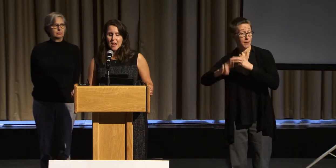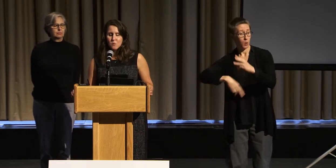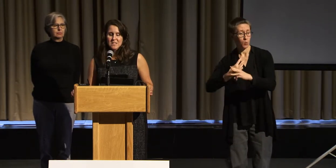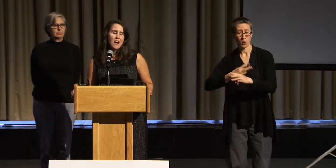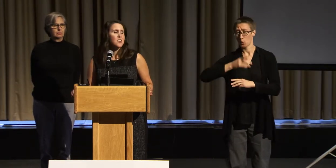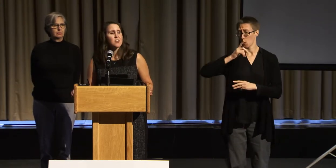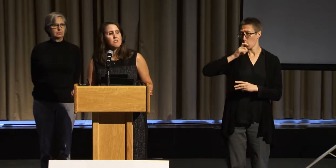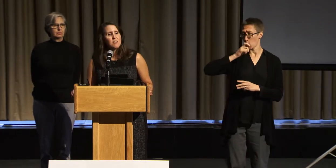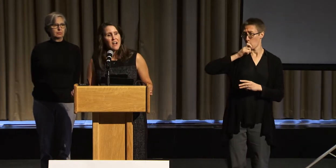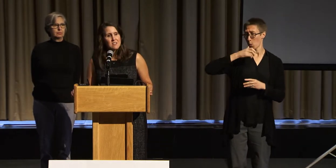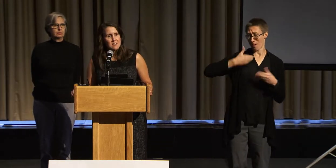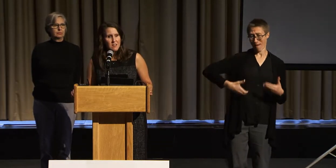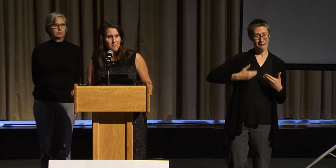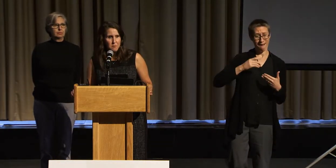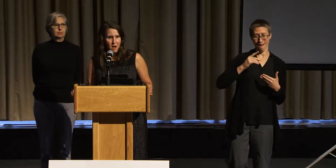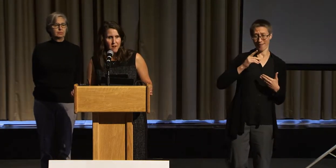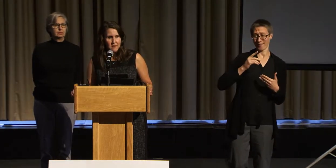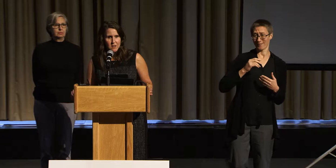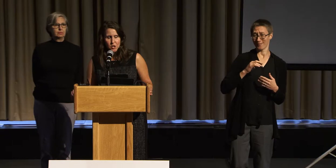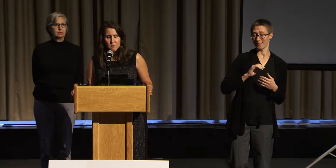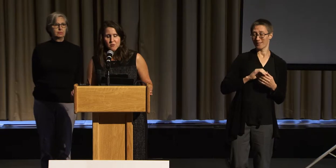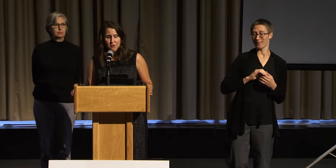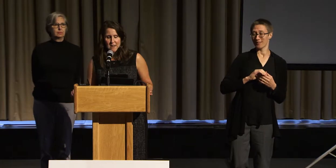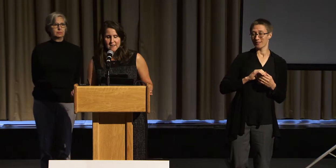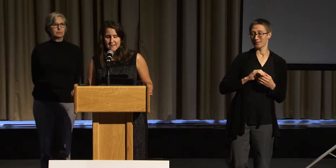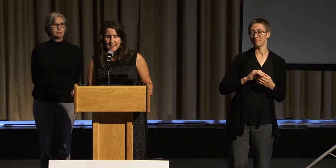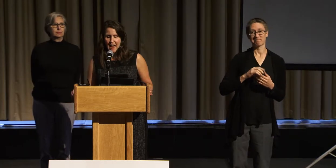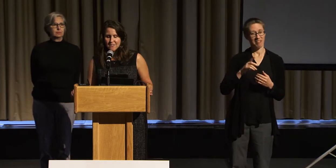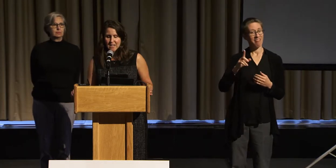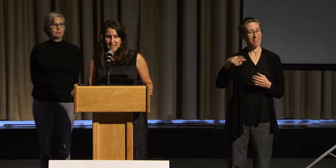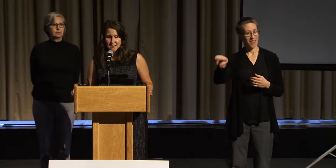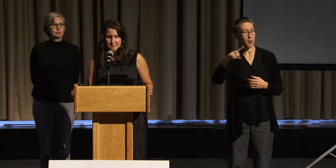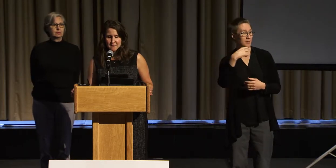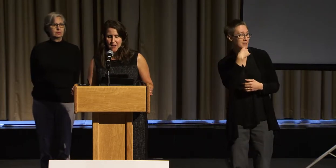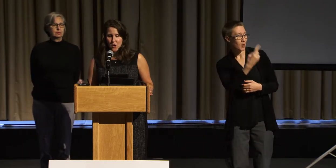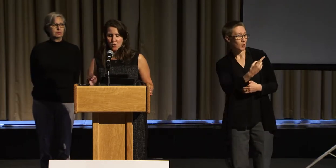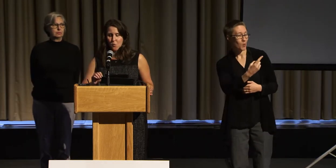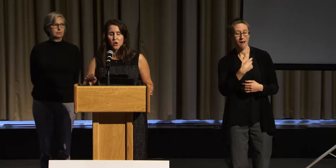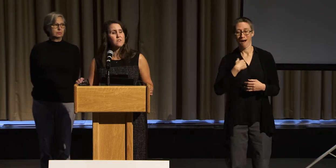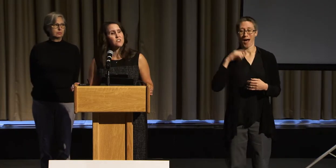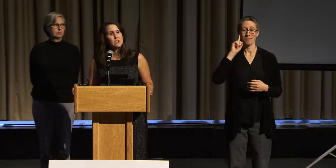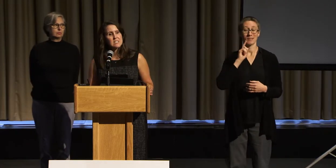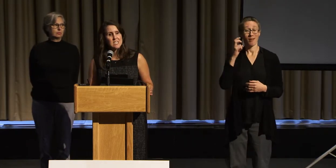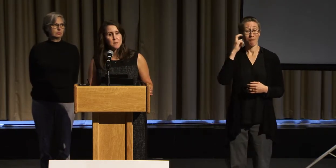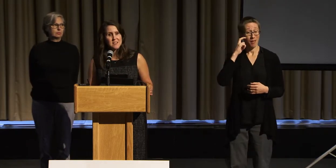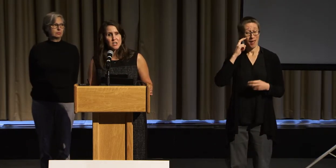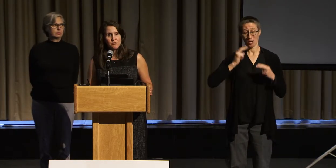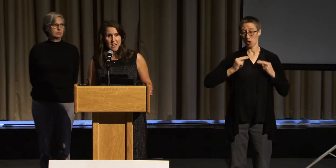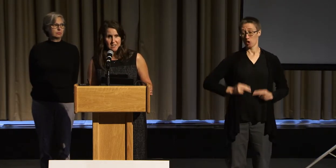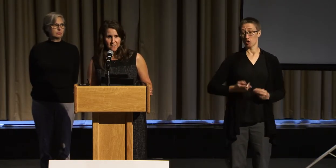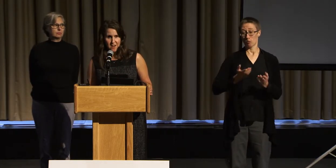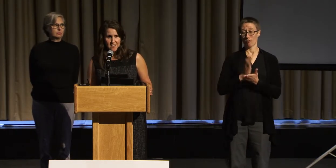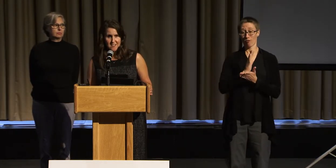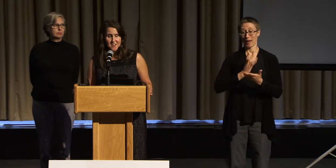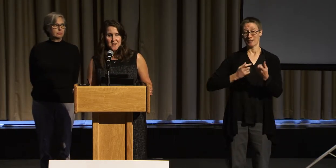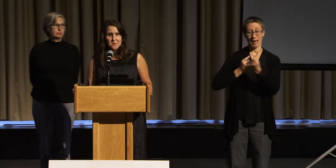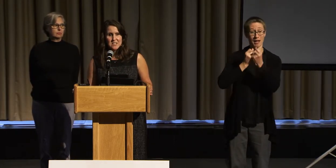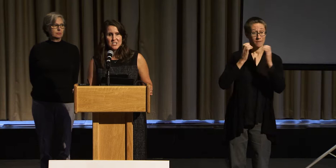they would tell you, that's the deafblind human rights advocate who works for Disability Rights Fund, which